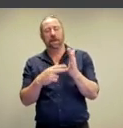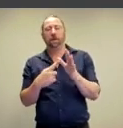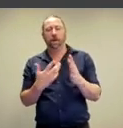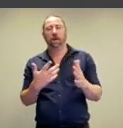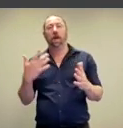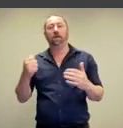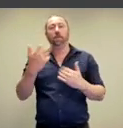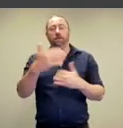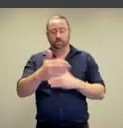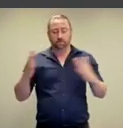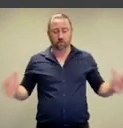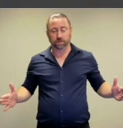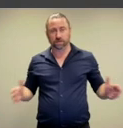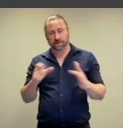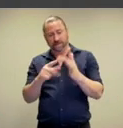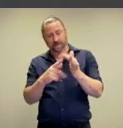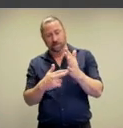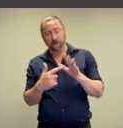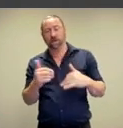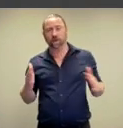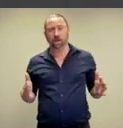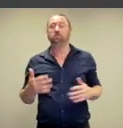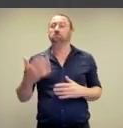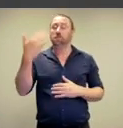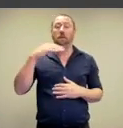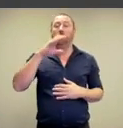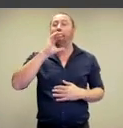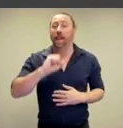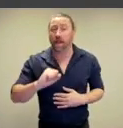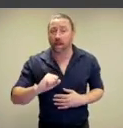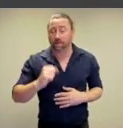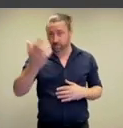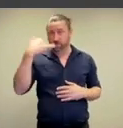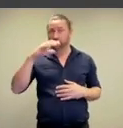wearing a box around her chest and she's